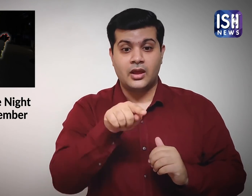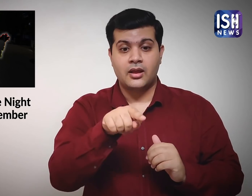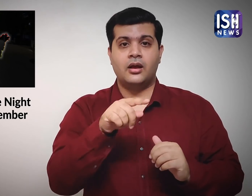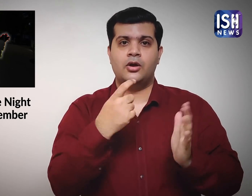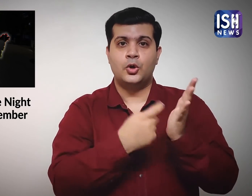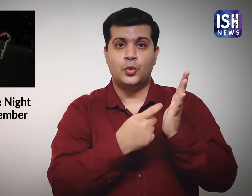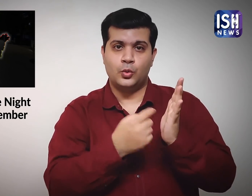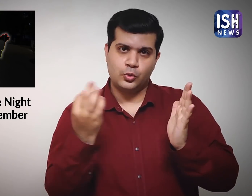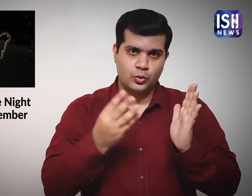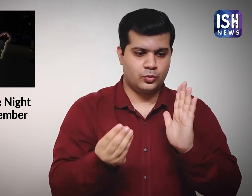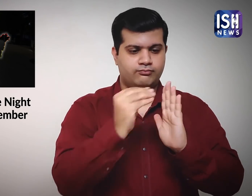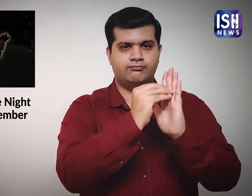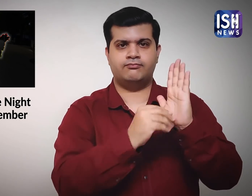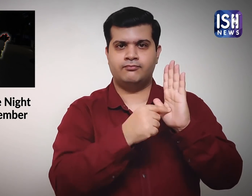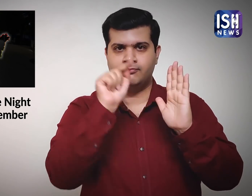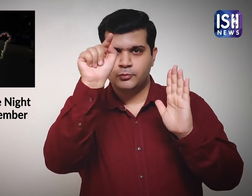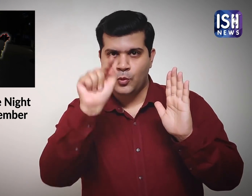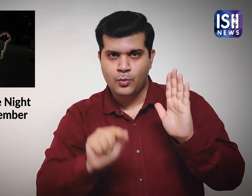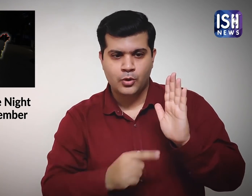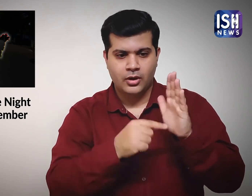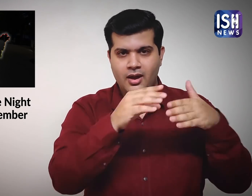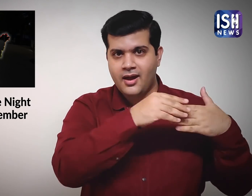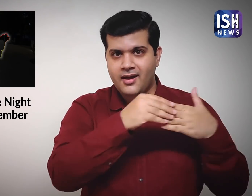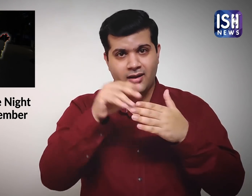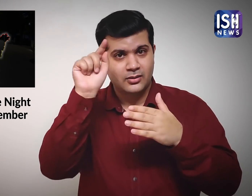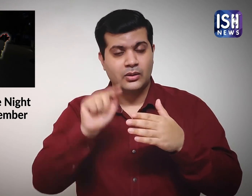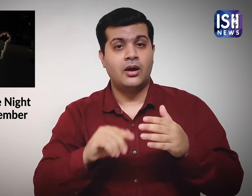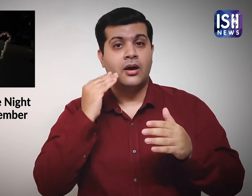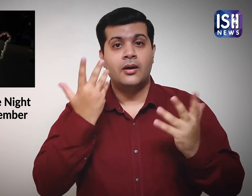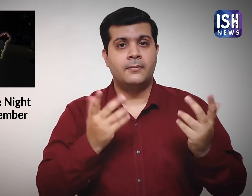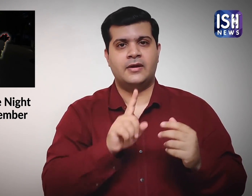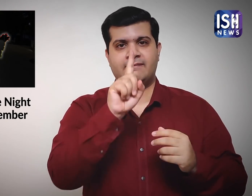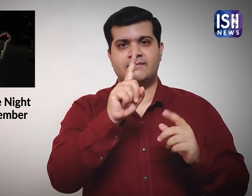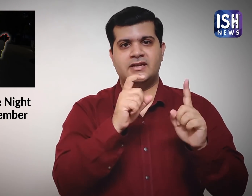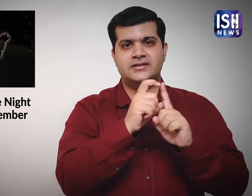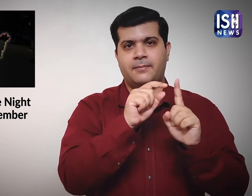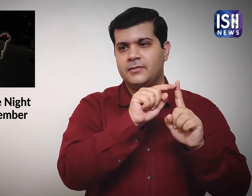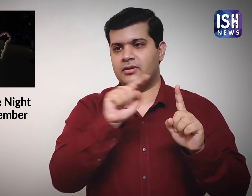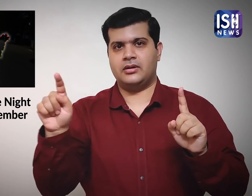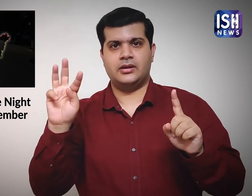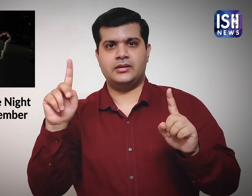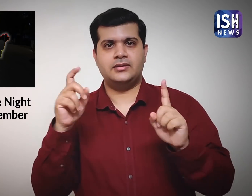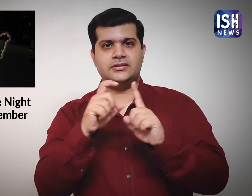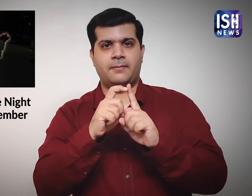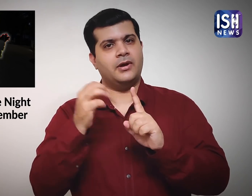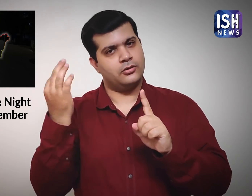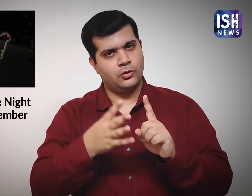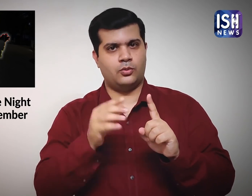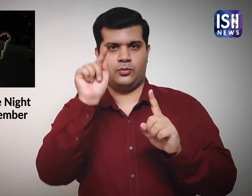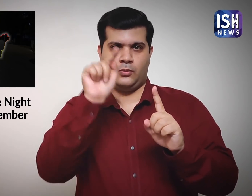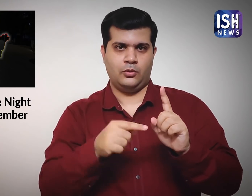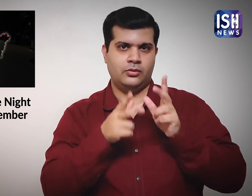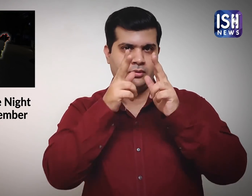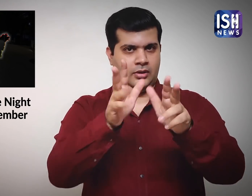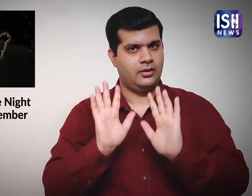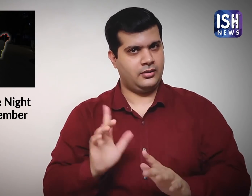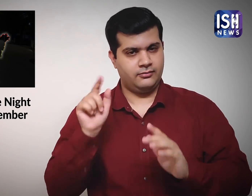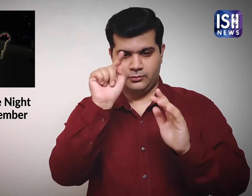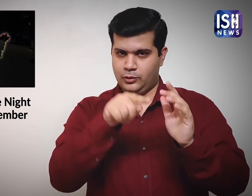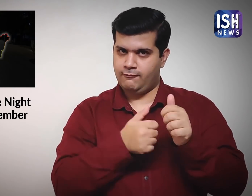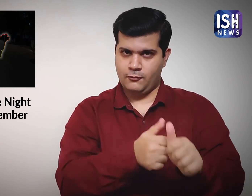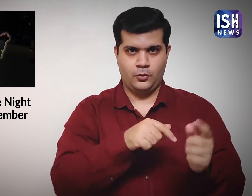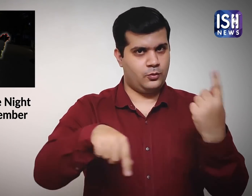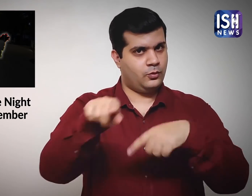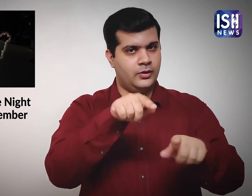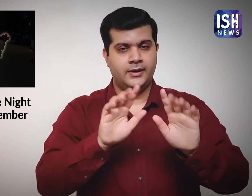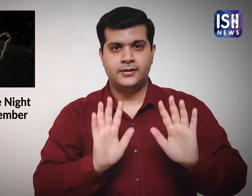MHA issues a new set of guidelines which will be effective from 1st December to 31st December.